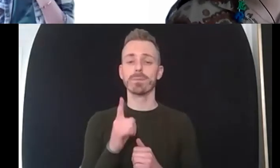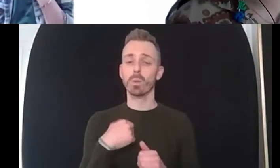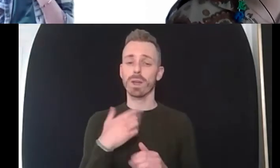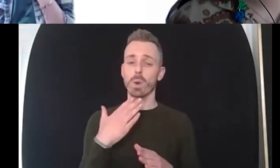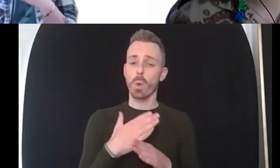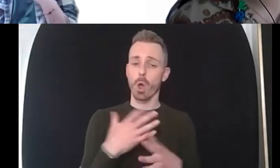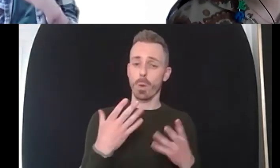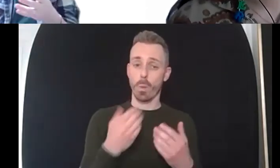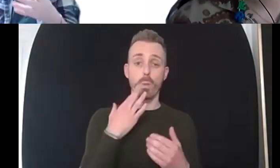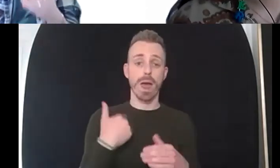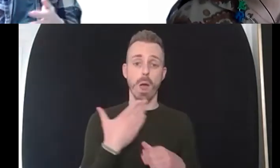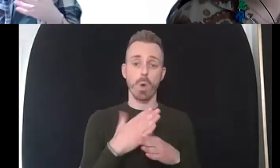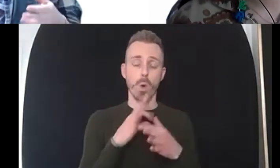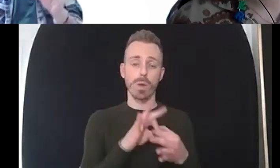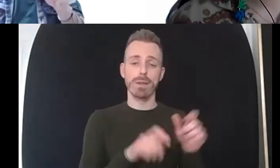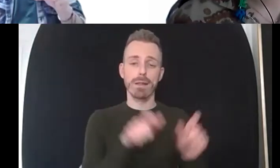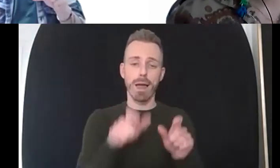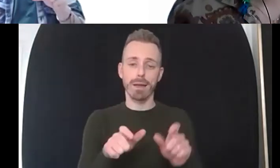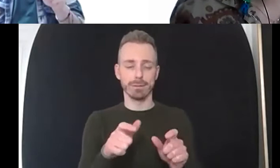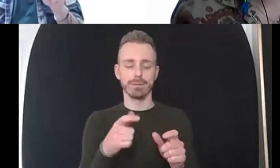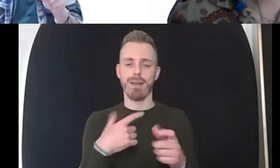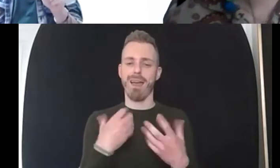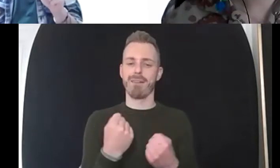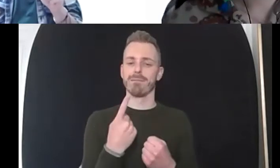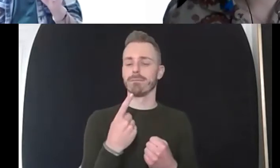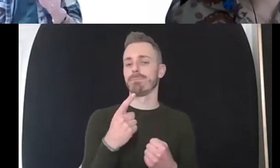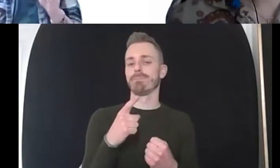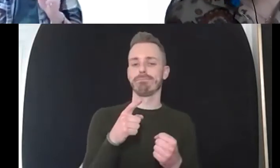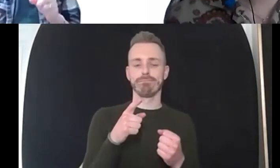look it's called acceptance and commitment therapy and it it looks at kind of well what are your main